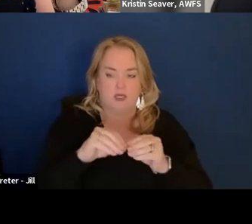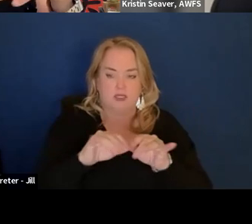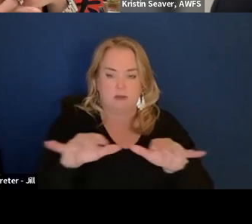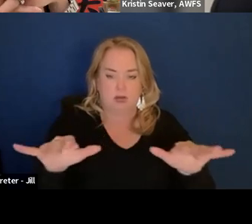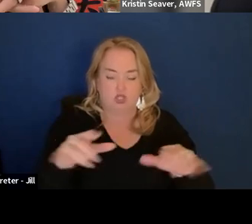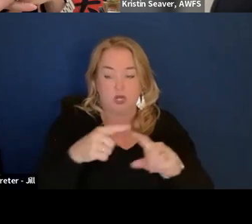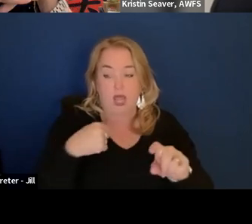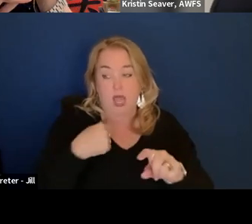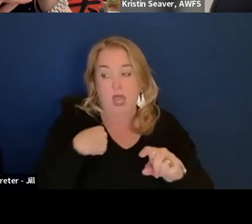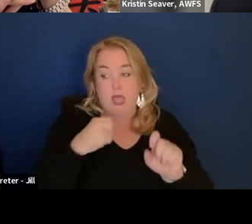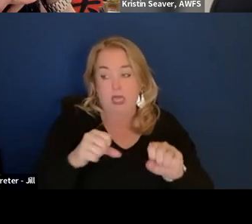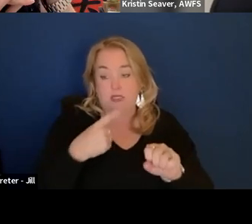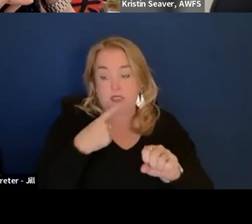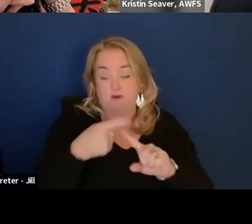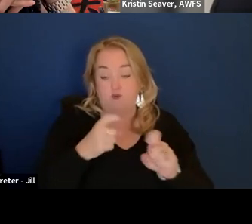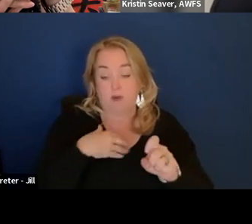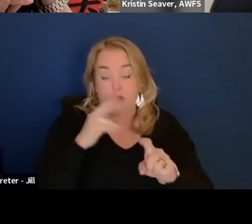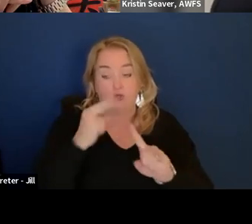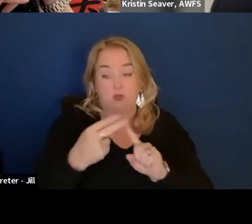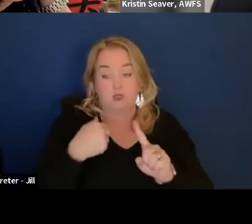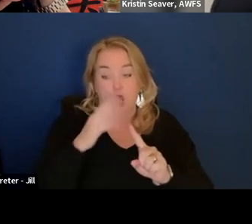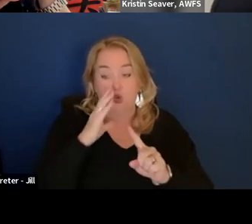Because I can say from my vantage point, I would love to get access to these.